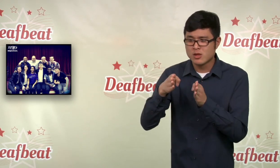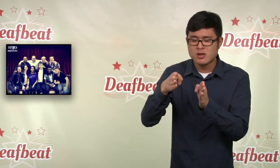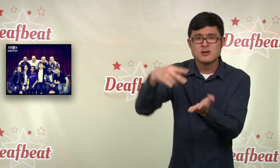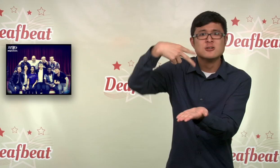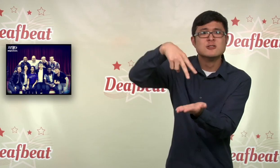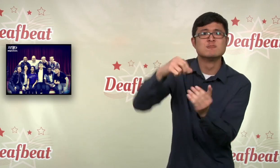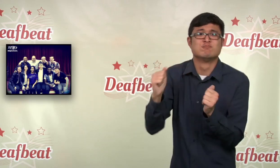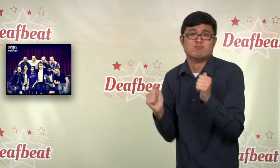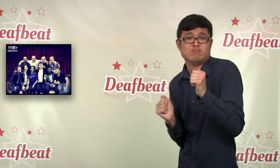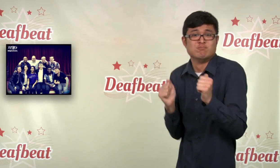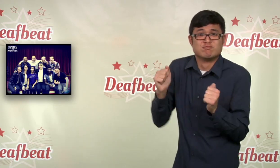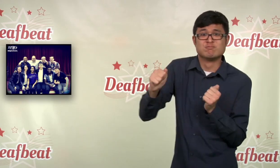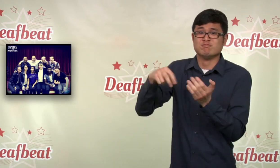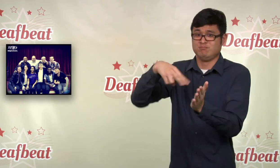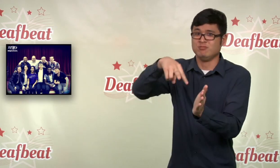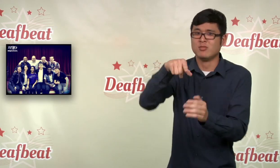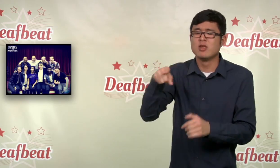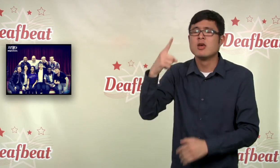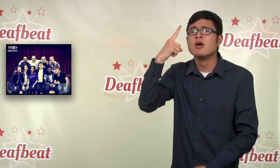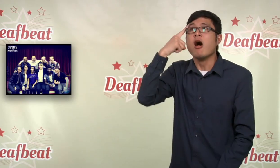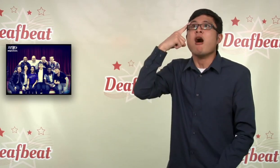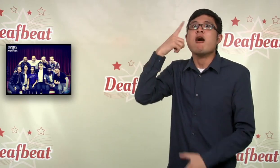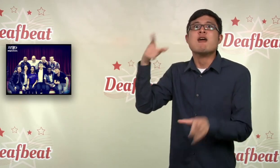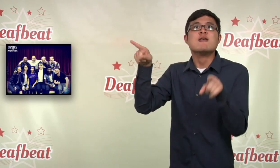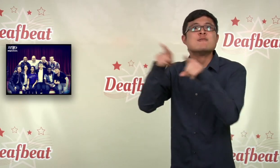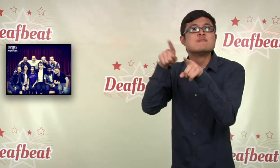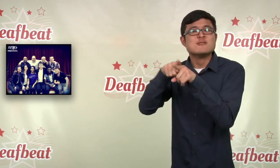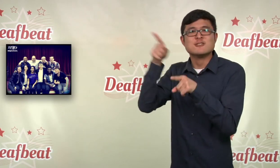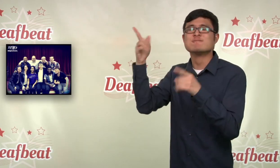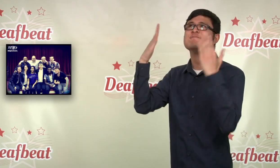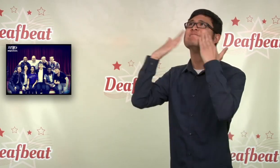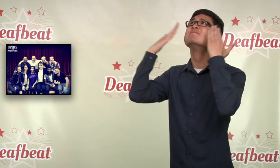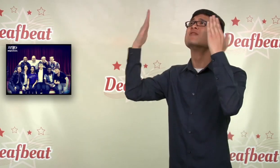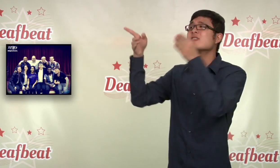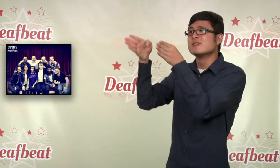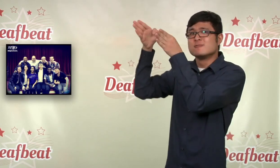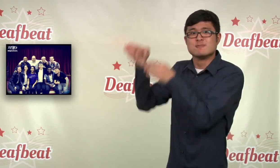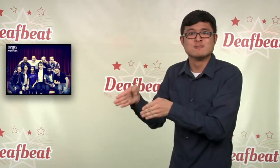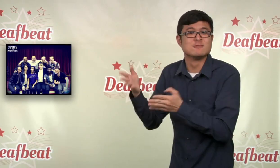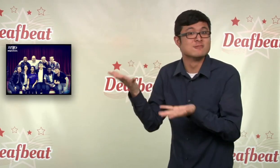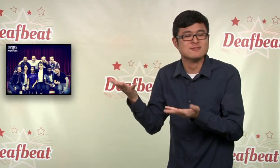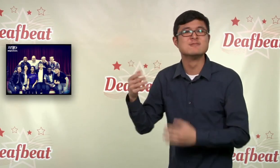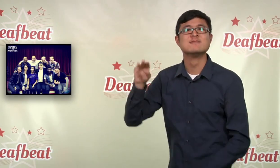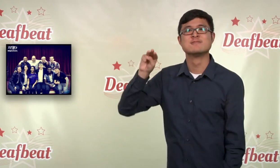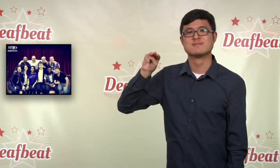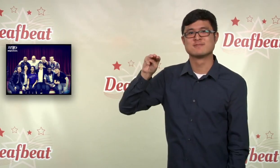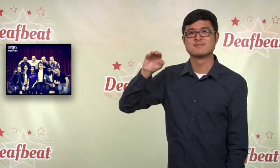influenced performances many of which are inspired by